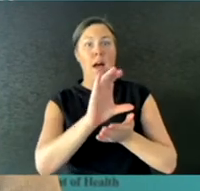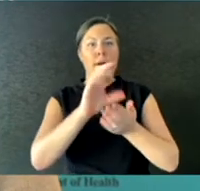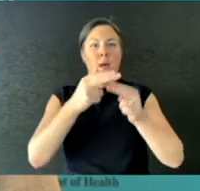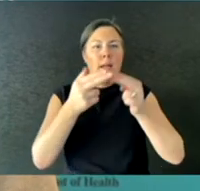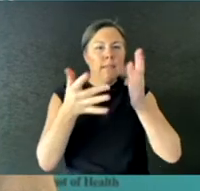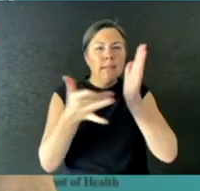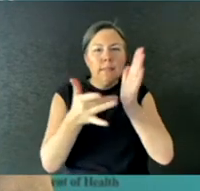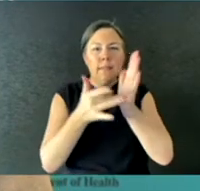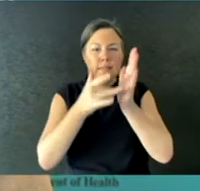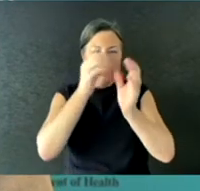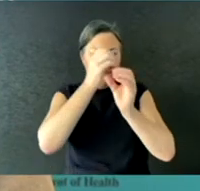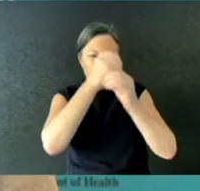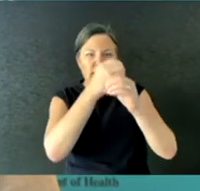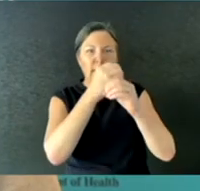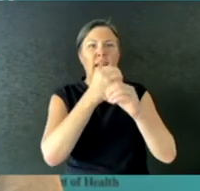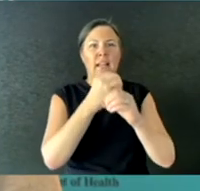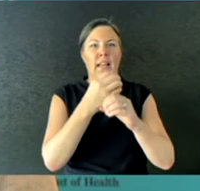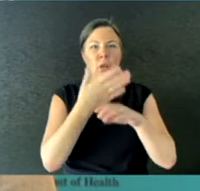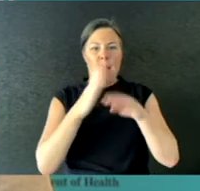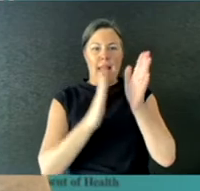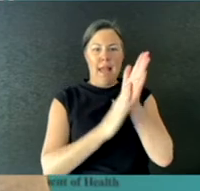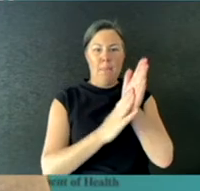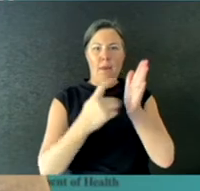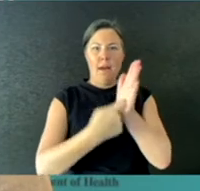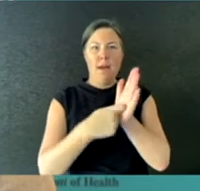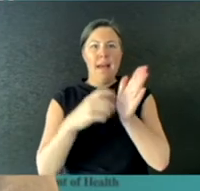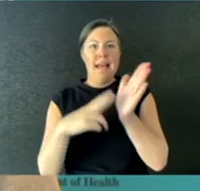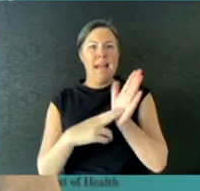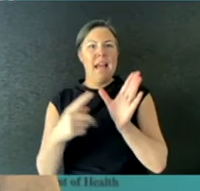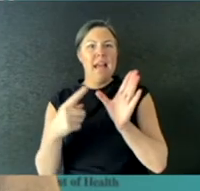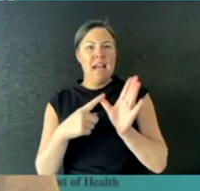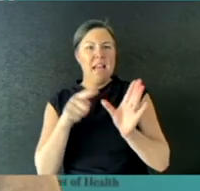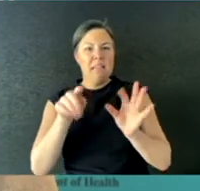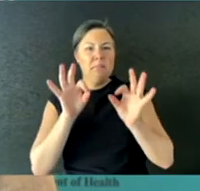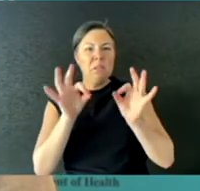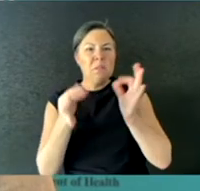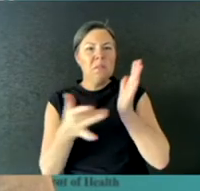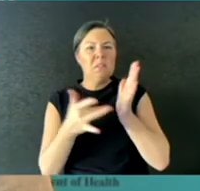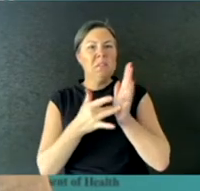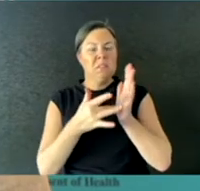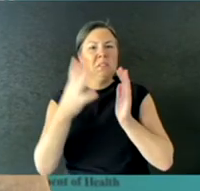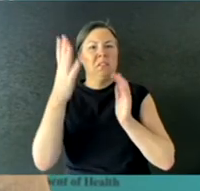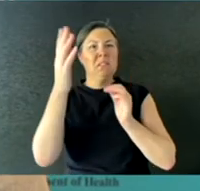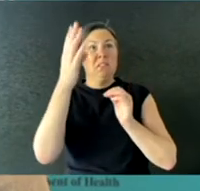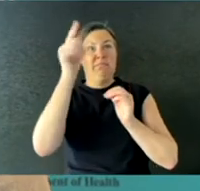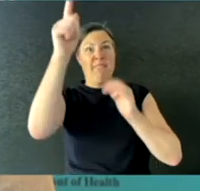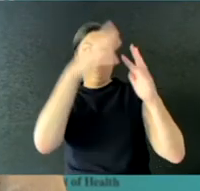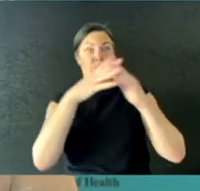the so-called mRNA technology, which is one of the United States' based candidate vaccines,